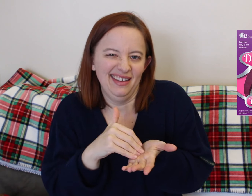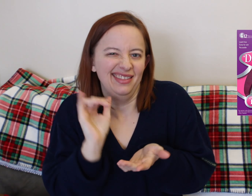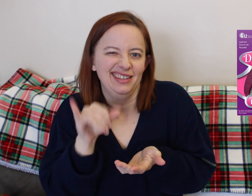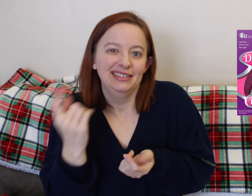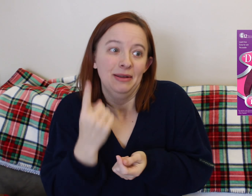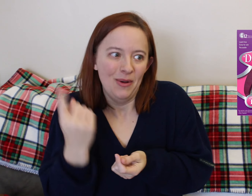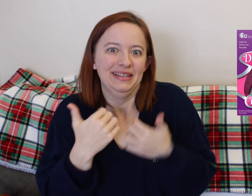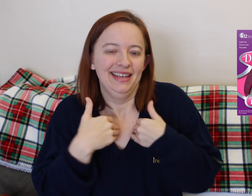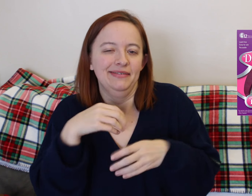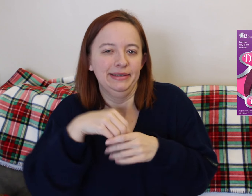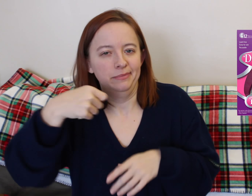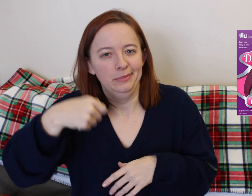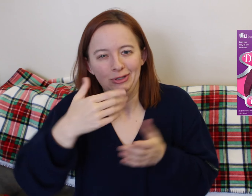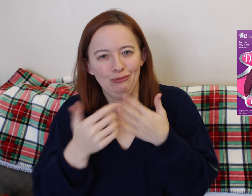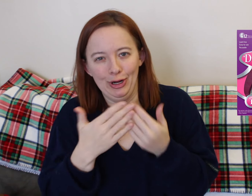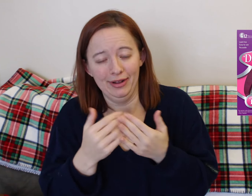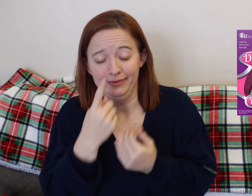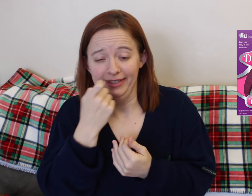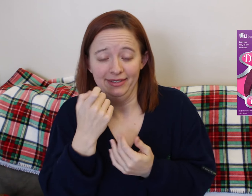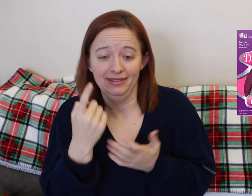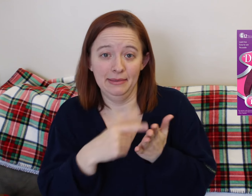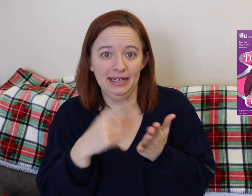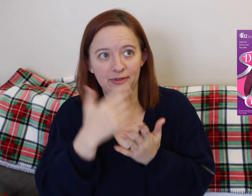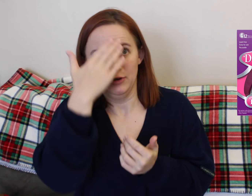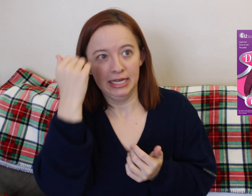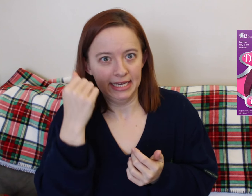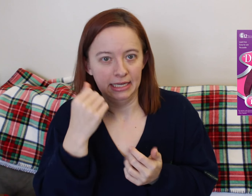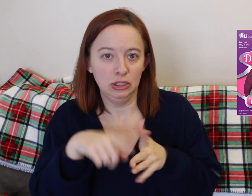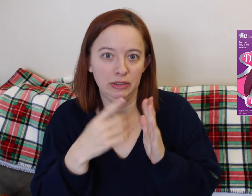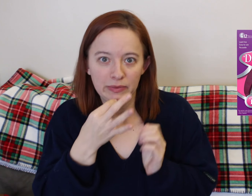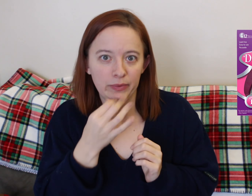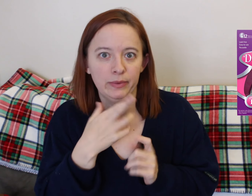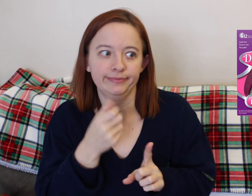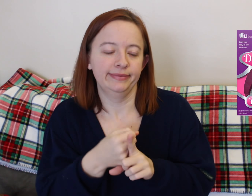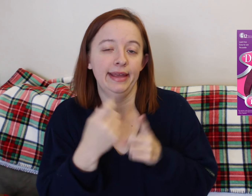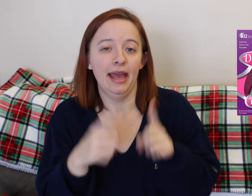Which I always have regardless, but we didn't use them. Next is a menstrual cup.